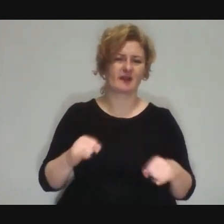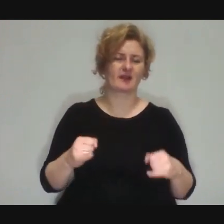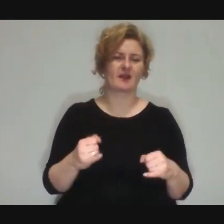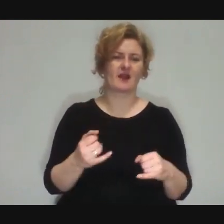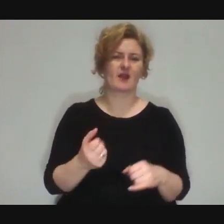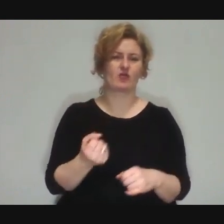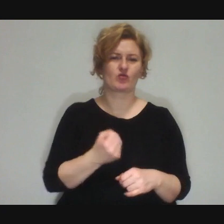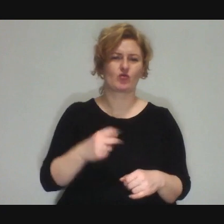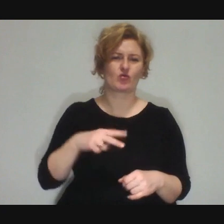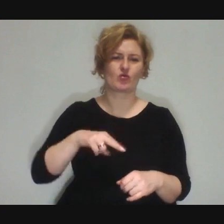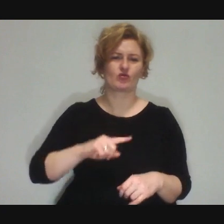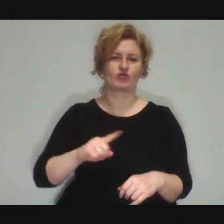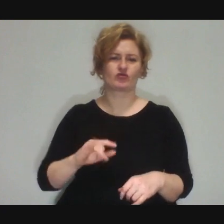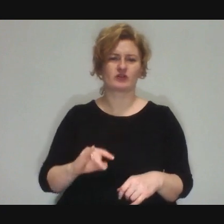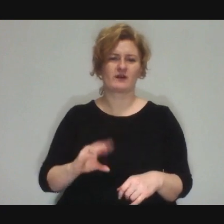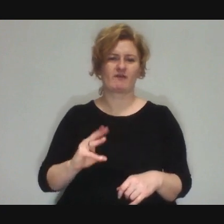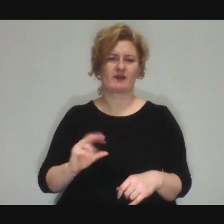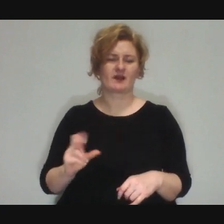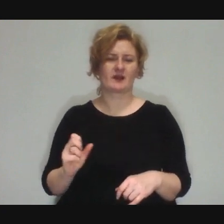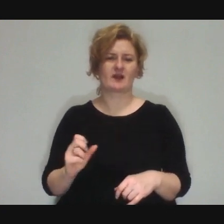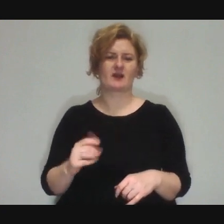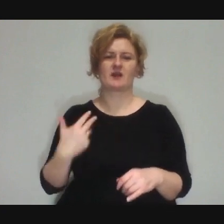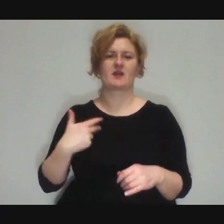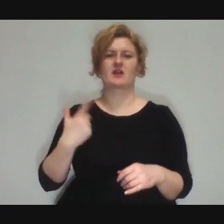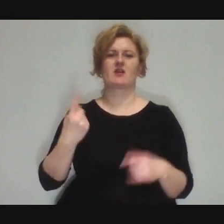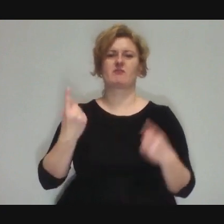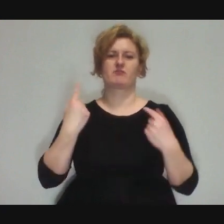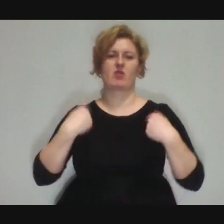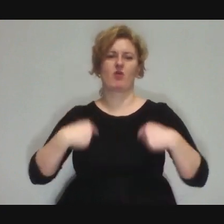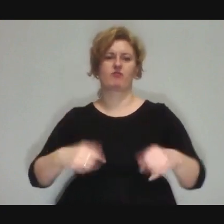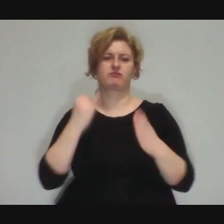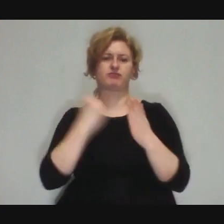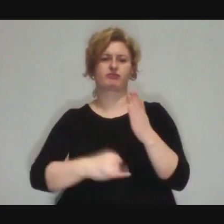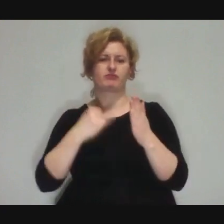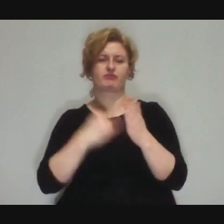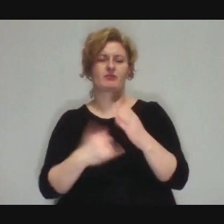Why are you going to these classes when you can come here with us?